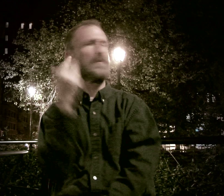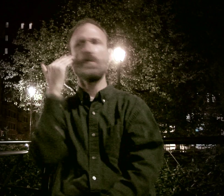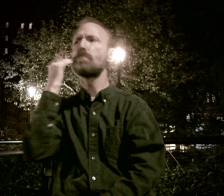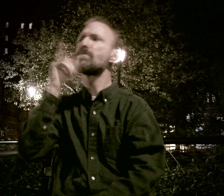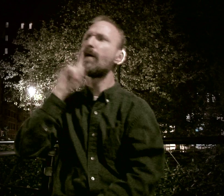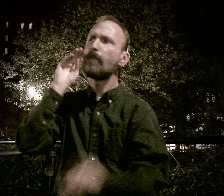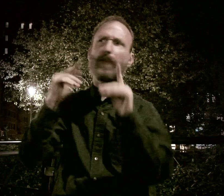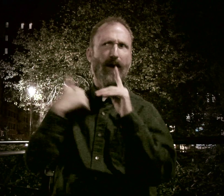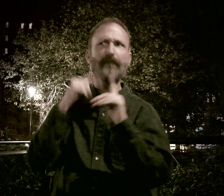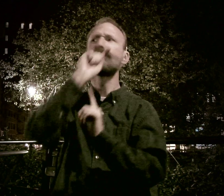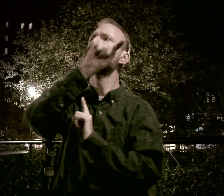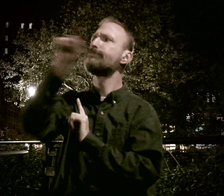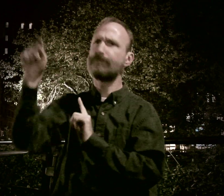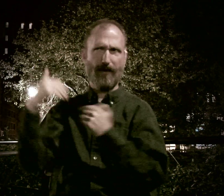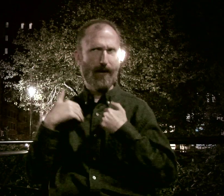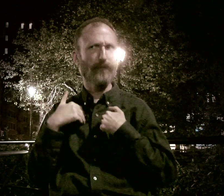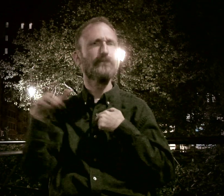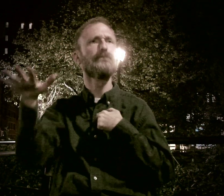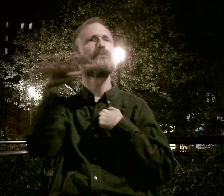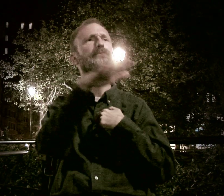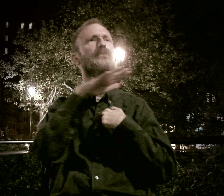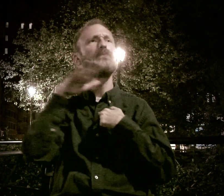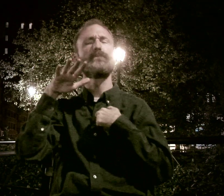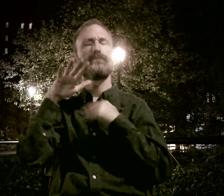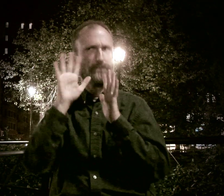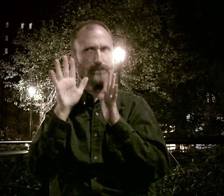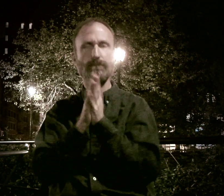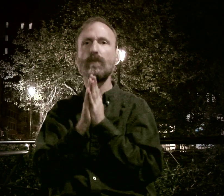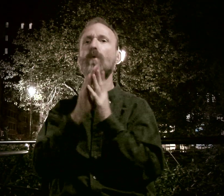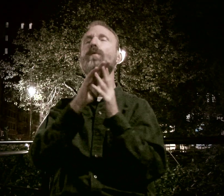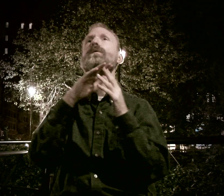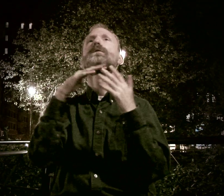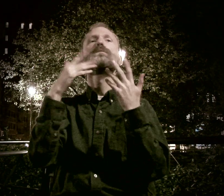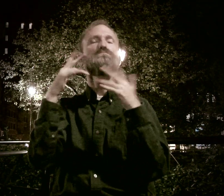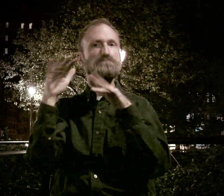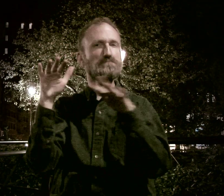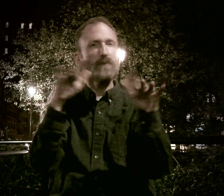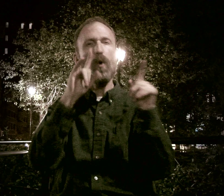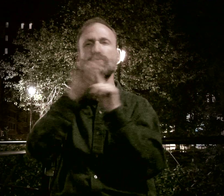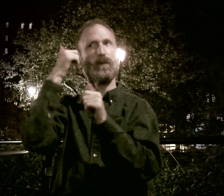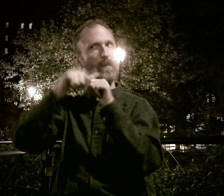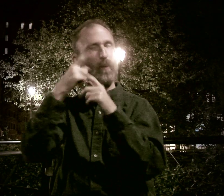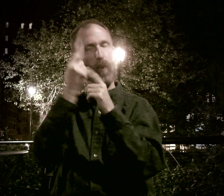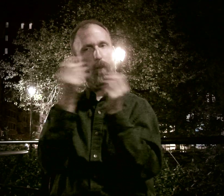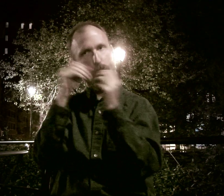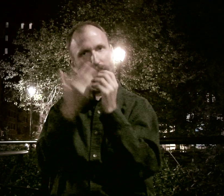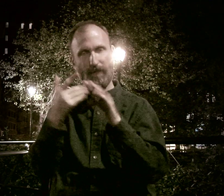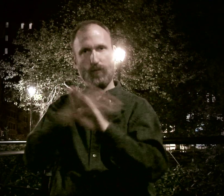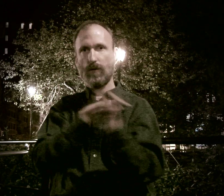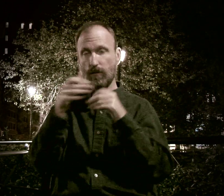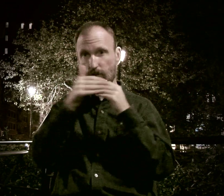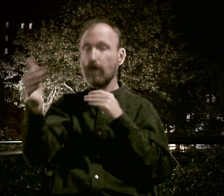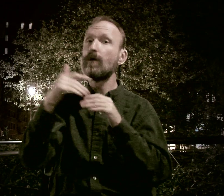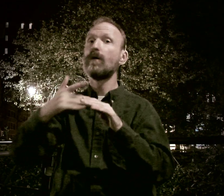I knew that there were other deaf people out there--now also keep in mind, one more thing before I continue...